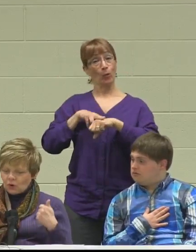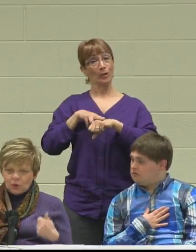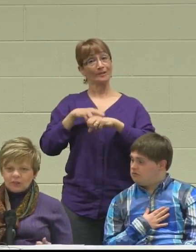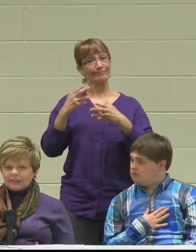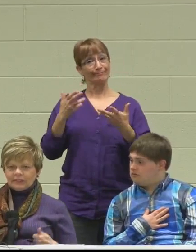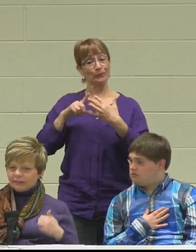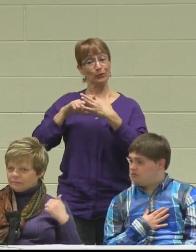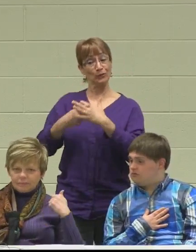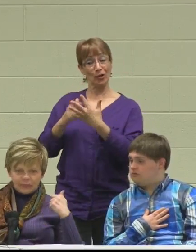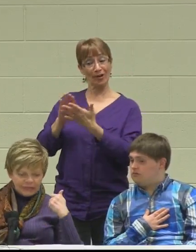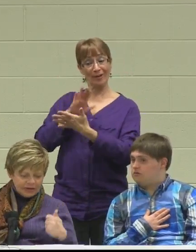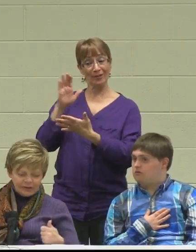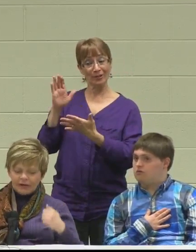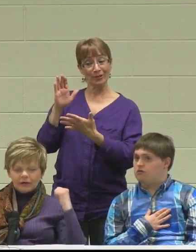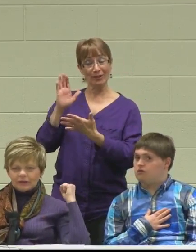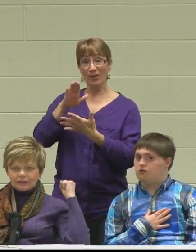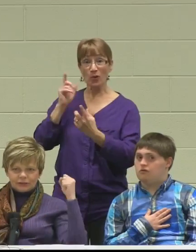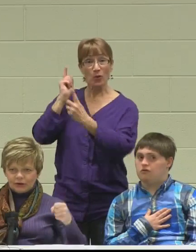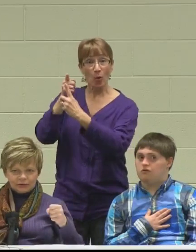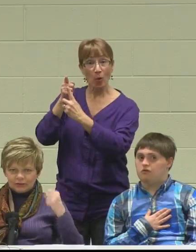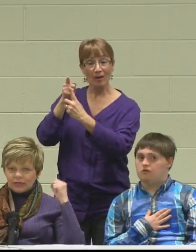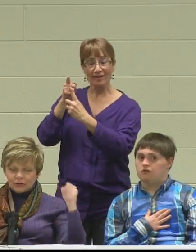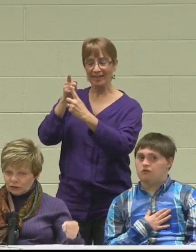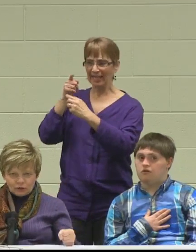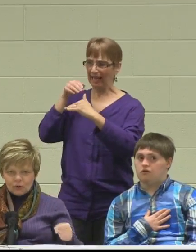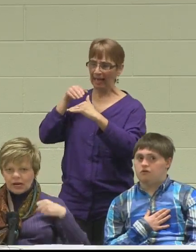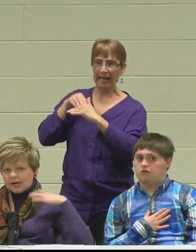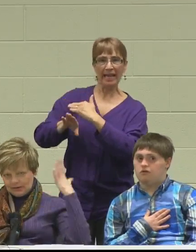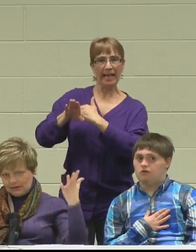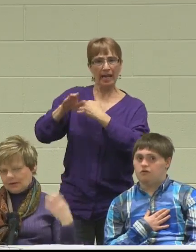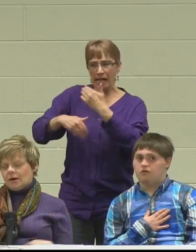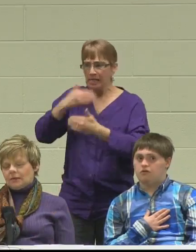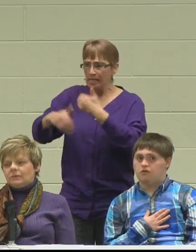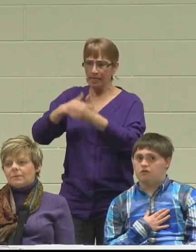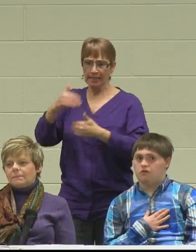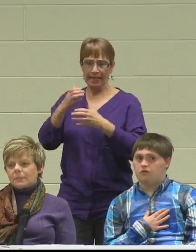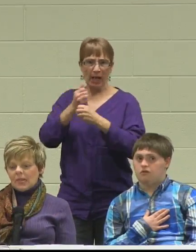the goal is to get in there and start and get a good grade.